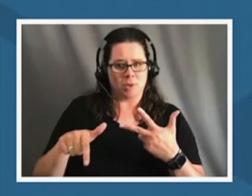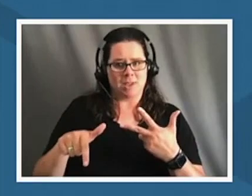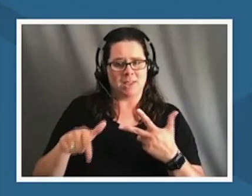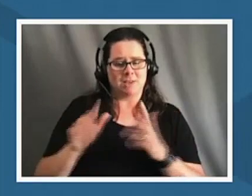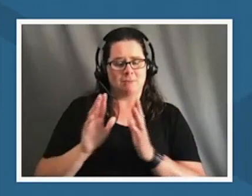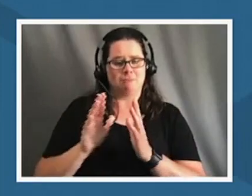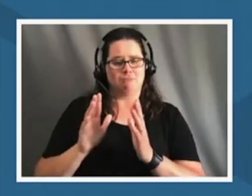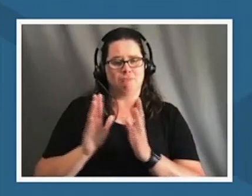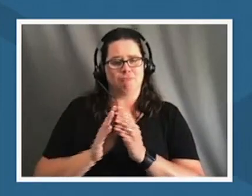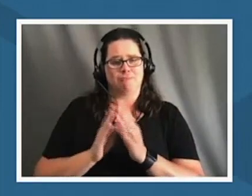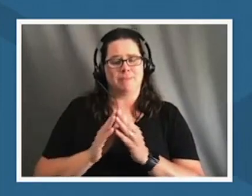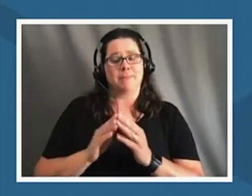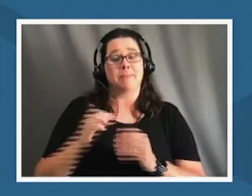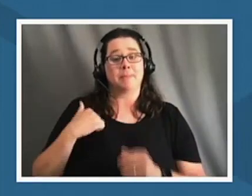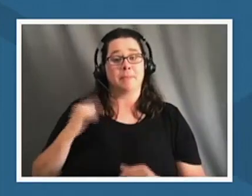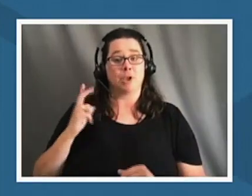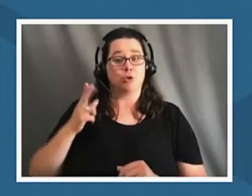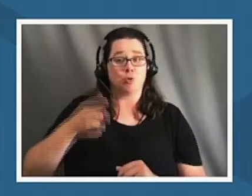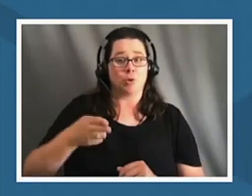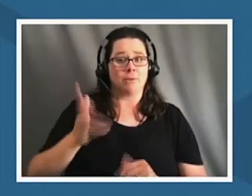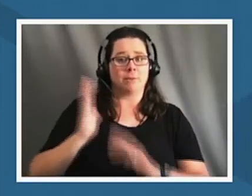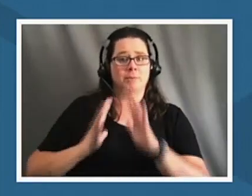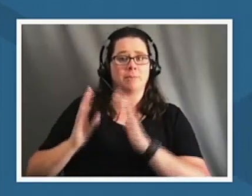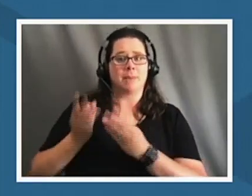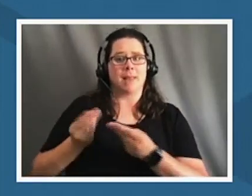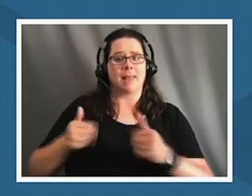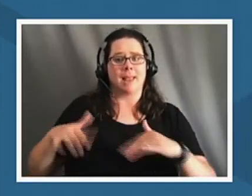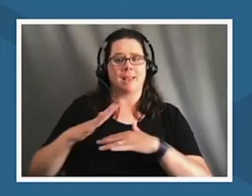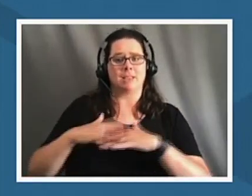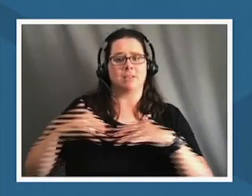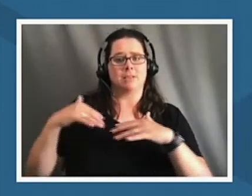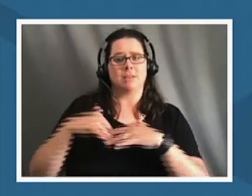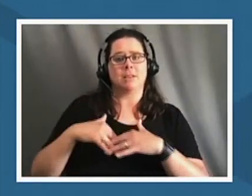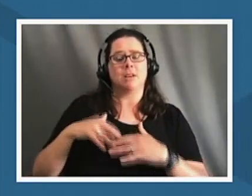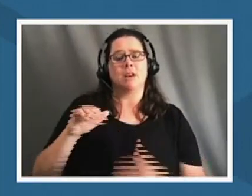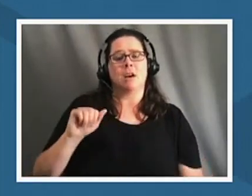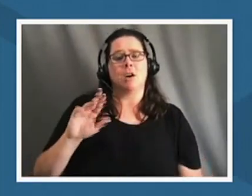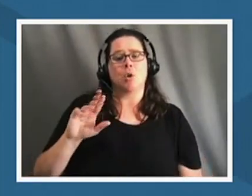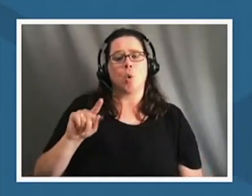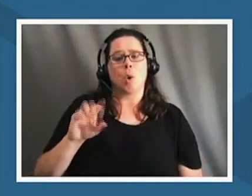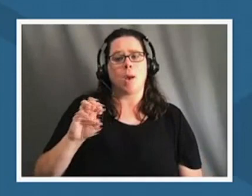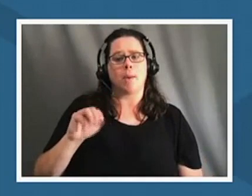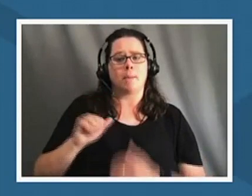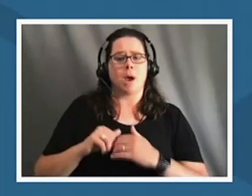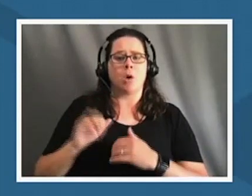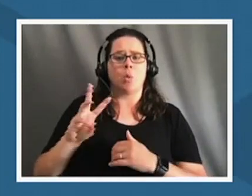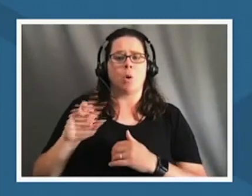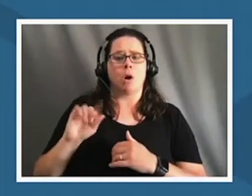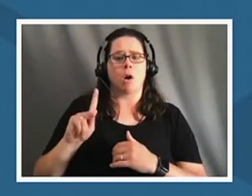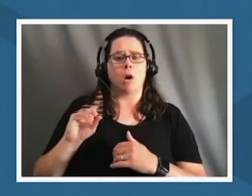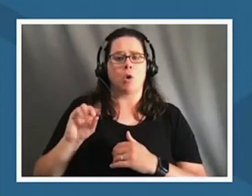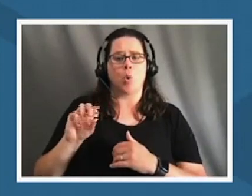from the ancestral lands of the tohono autumn